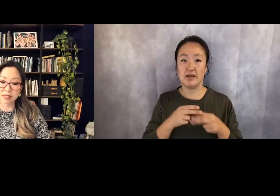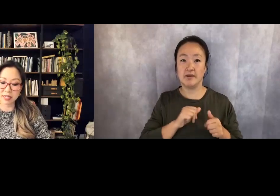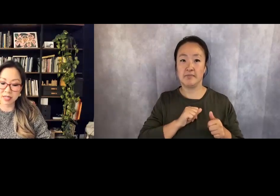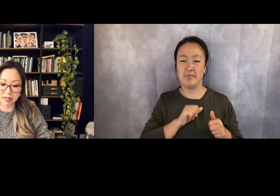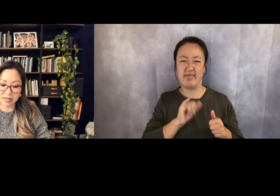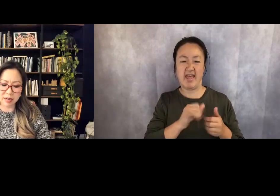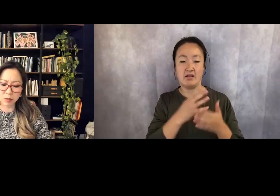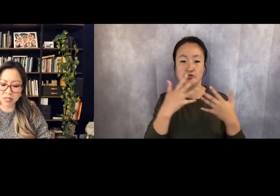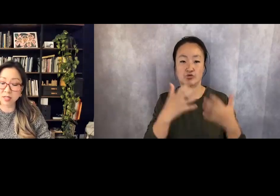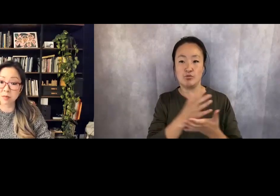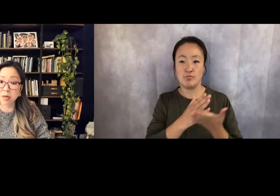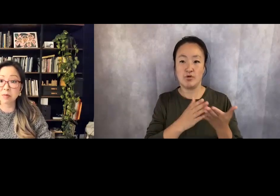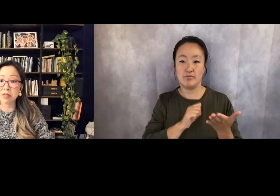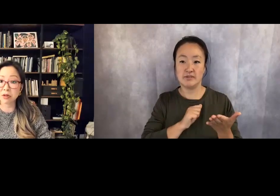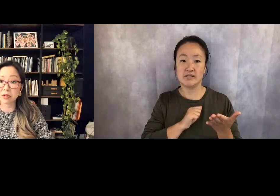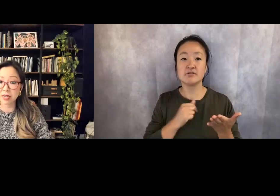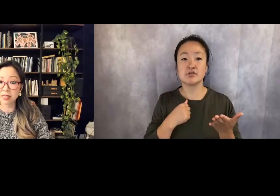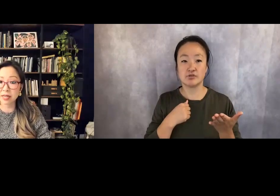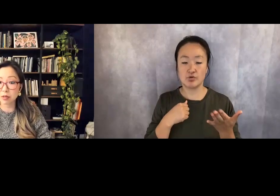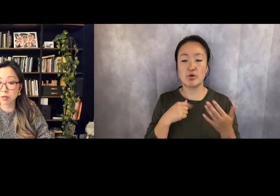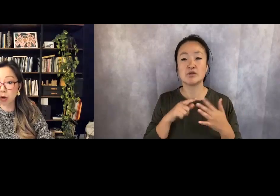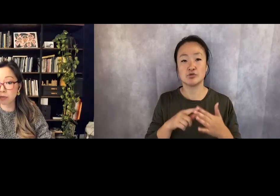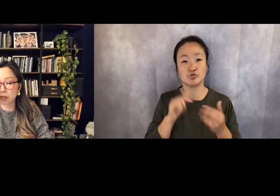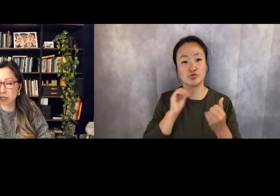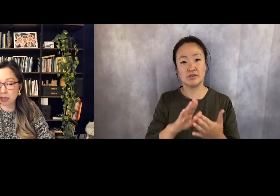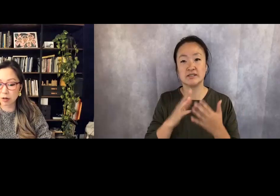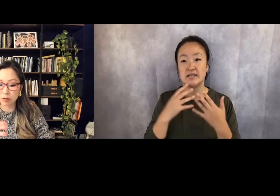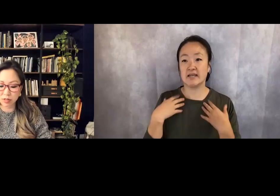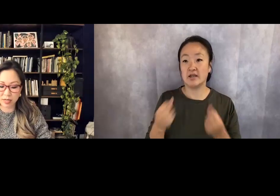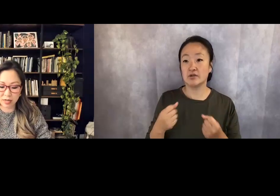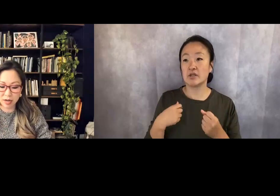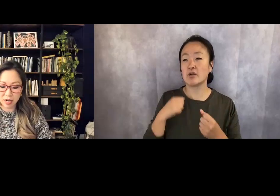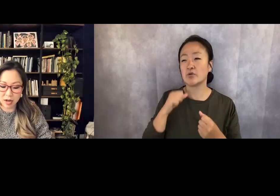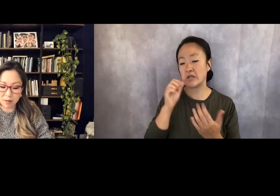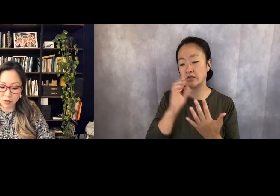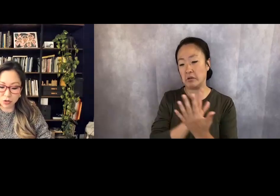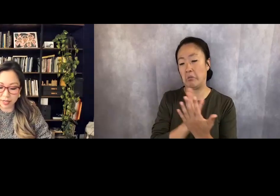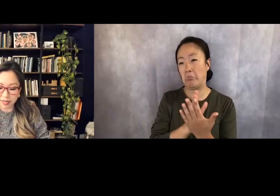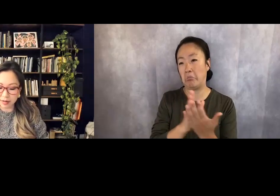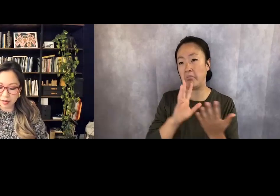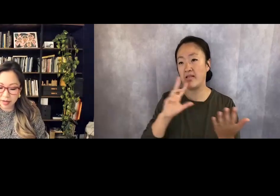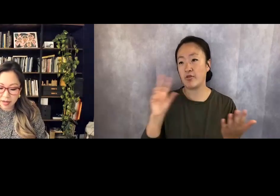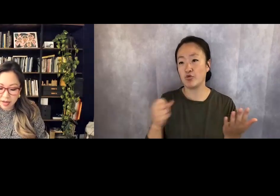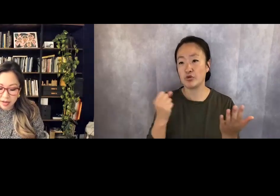to heal it, and it wasn't until mid-30s that I was properly diagnosed and treated.